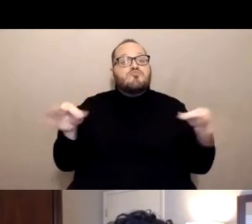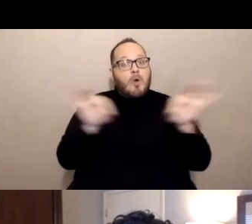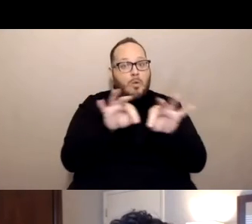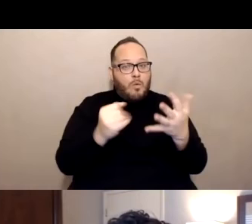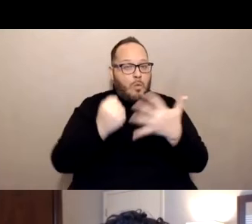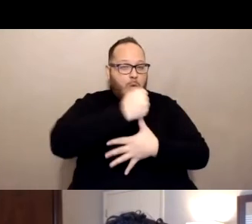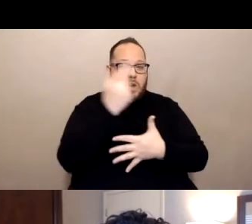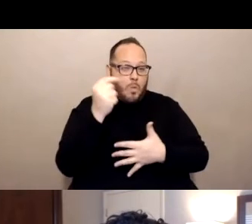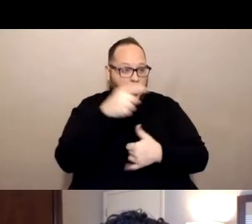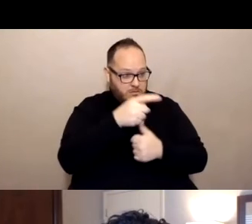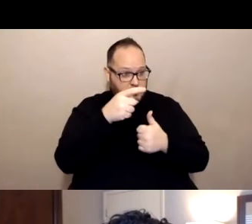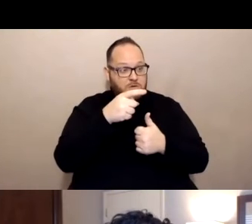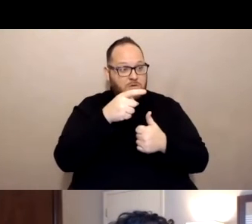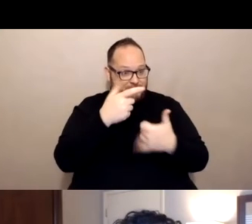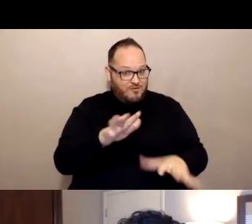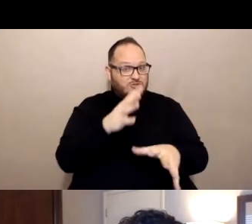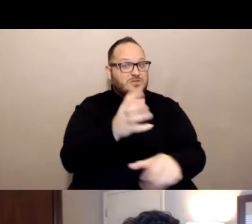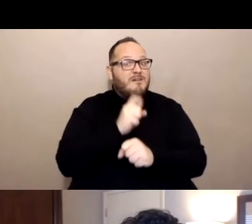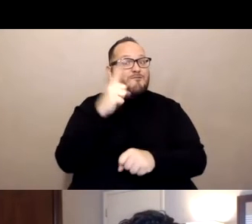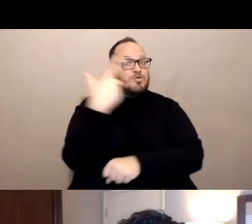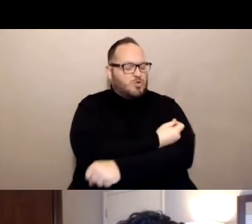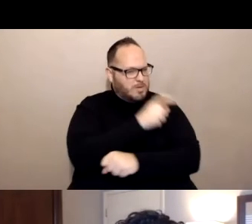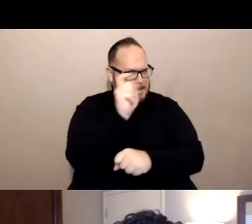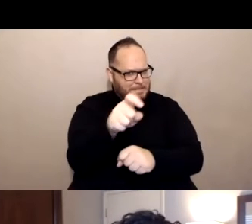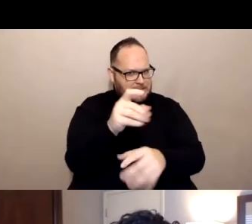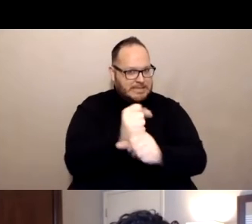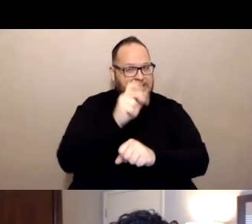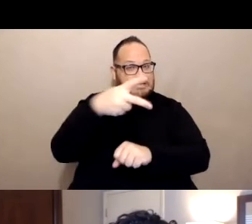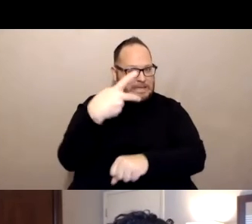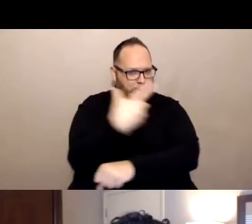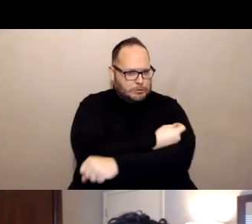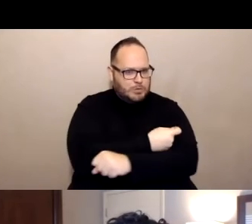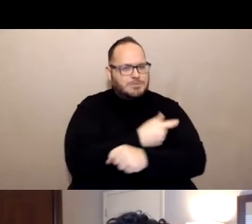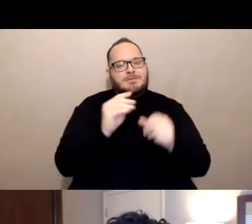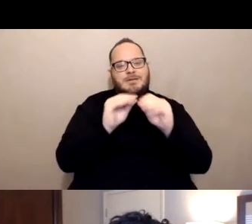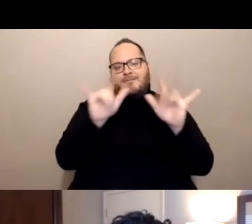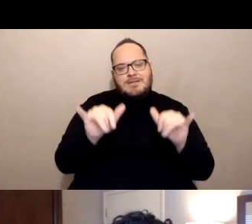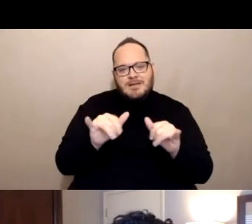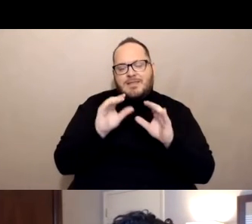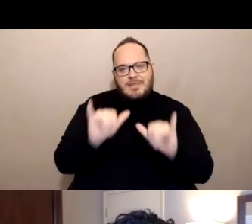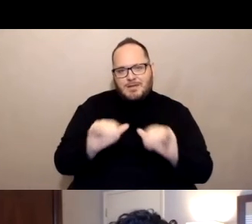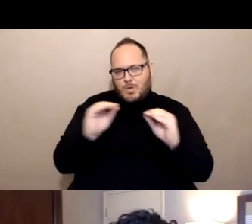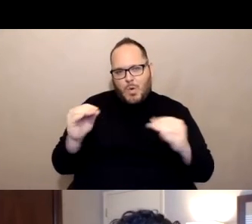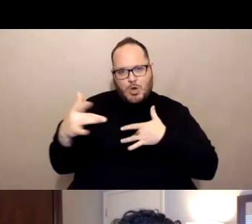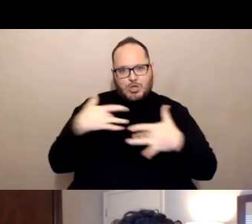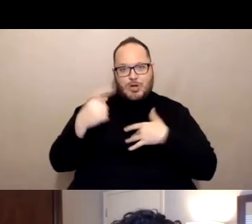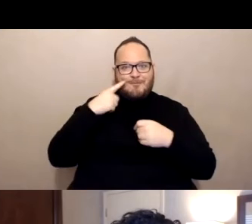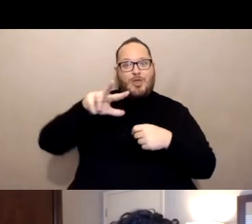that they get their second dose. And obviously that's not a concern for the third vaccine that we have available now inn California.